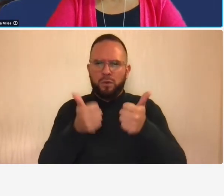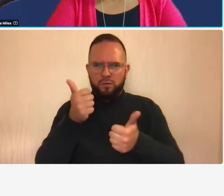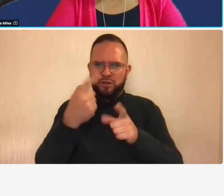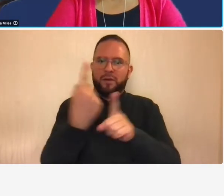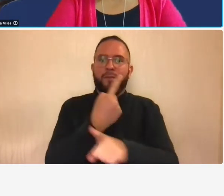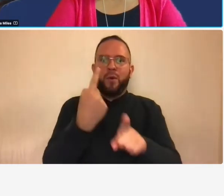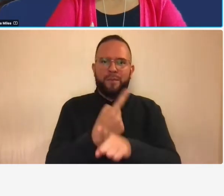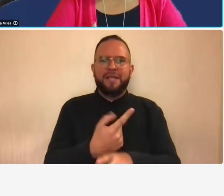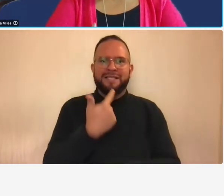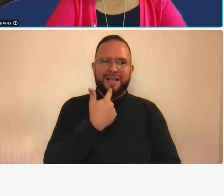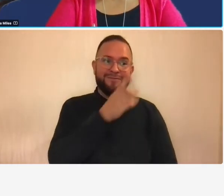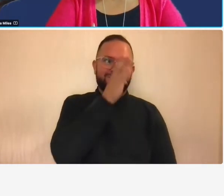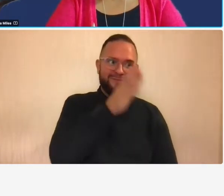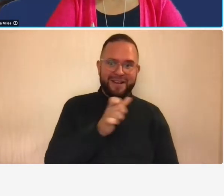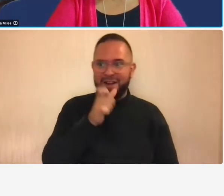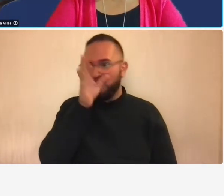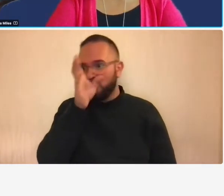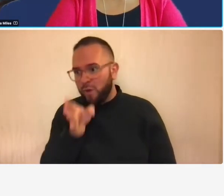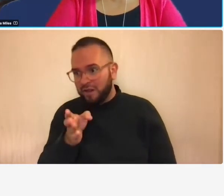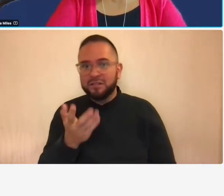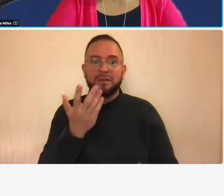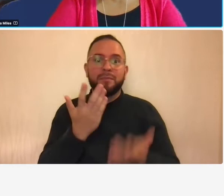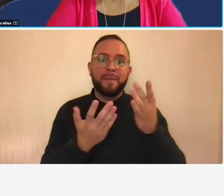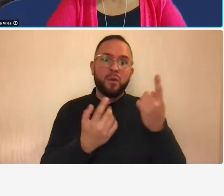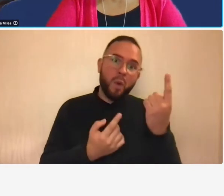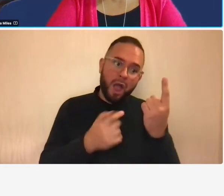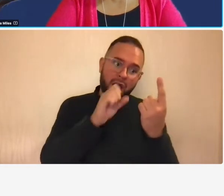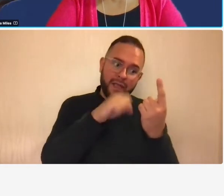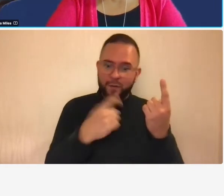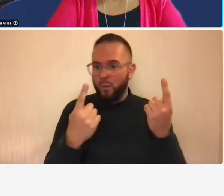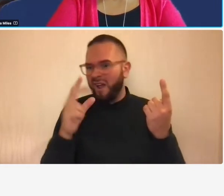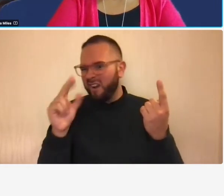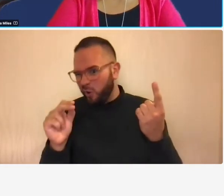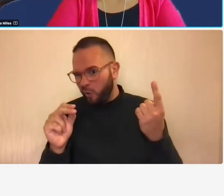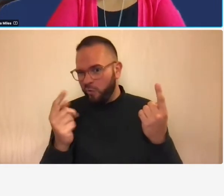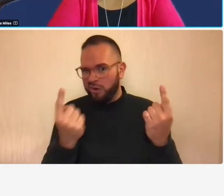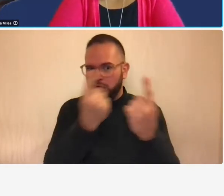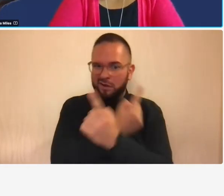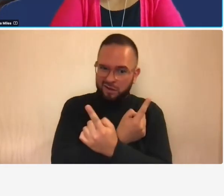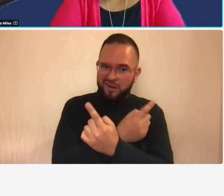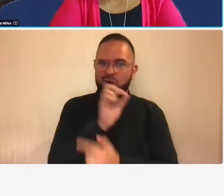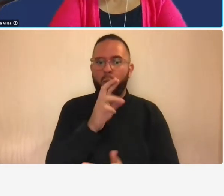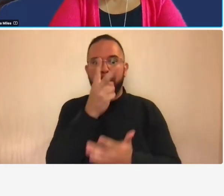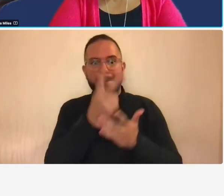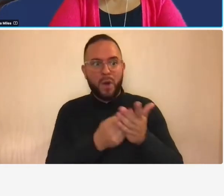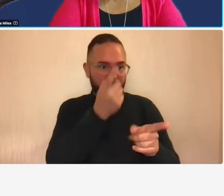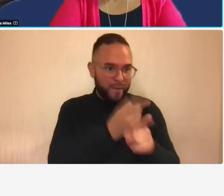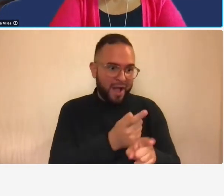or maybe neither of them did or maybe both of them segregated it um properly so the scenario for